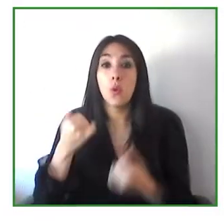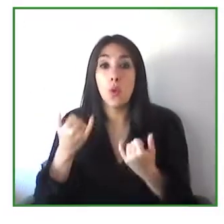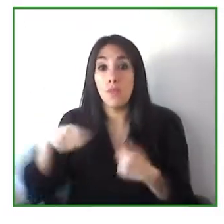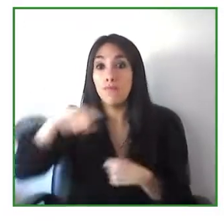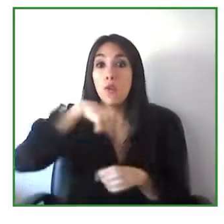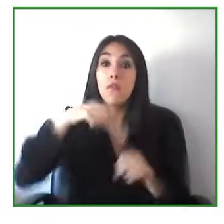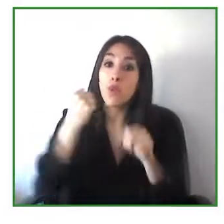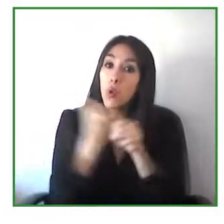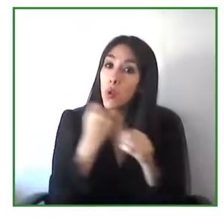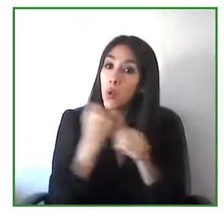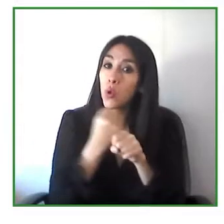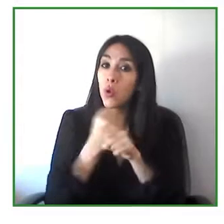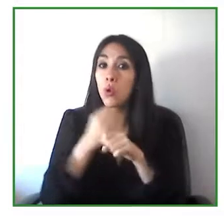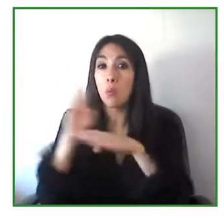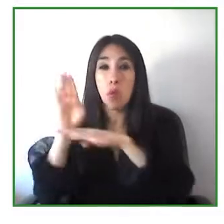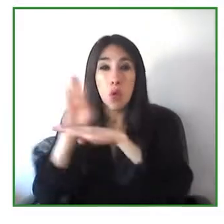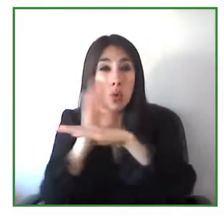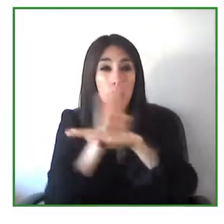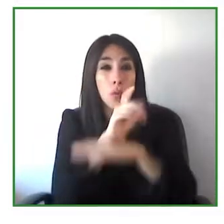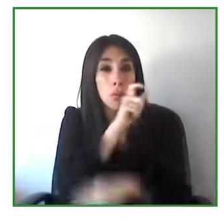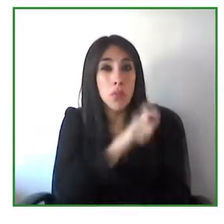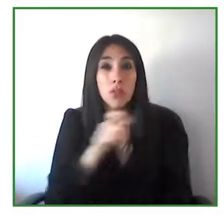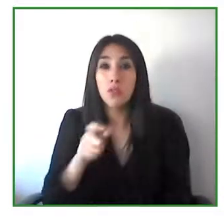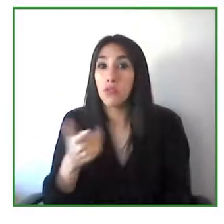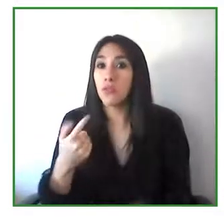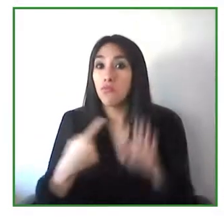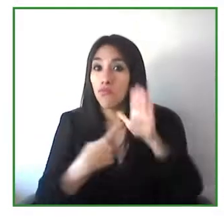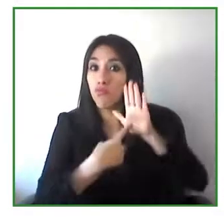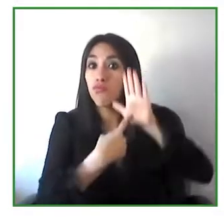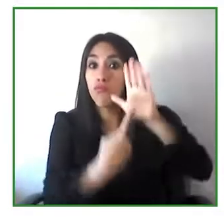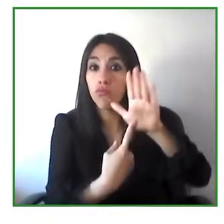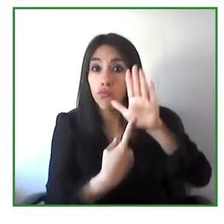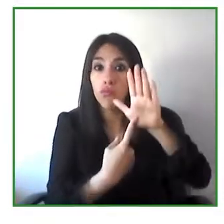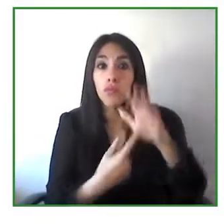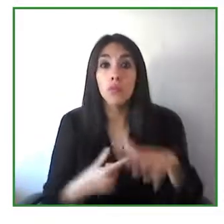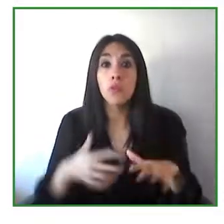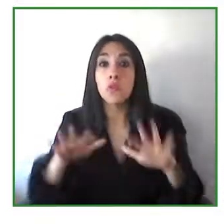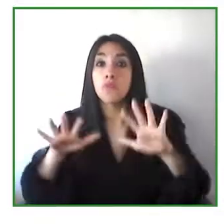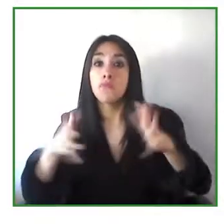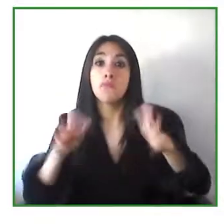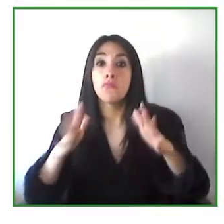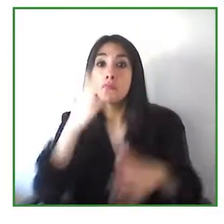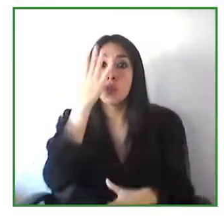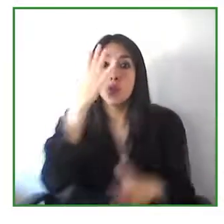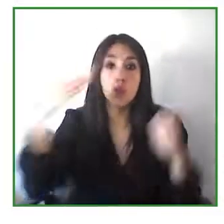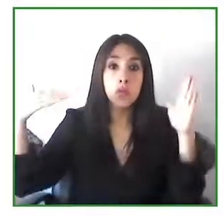members in about 92 countries we are currently looking at moving into